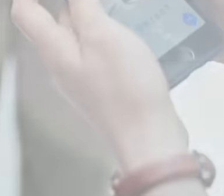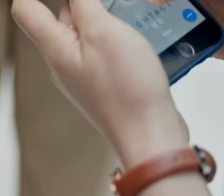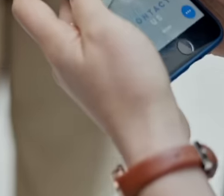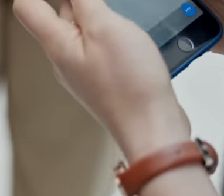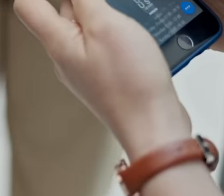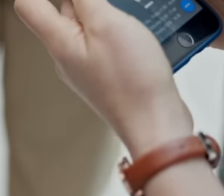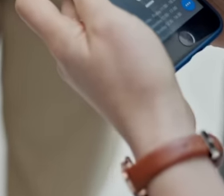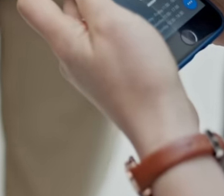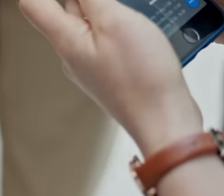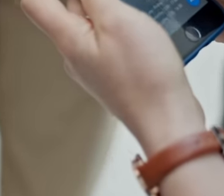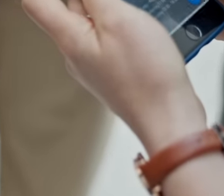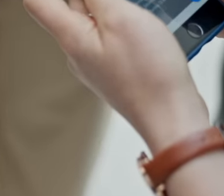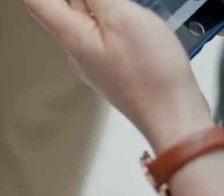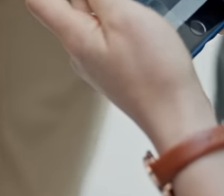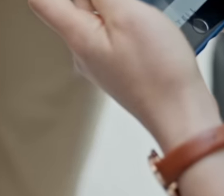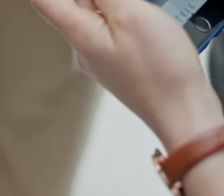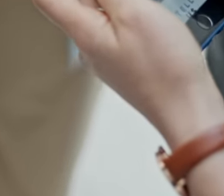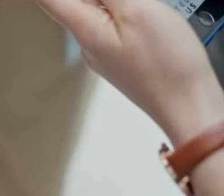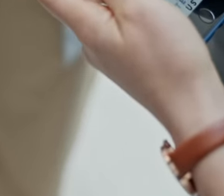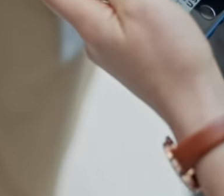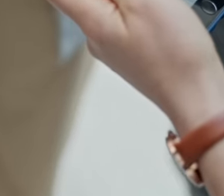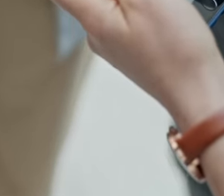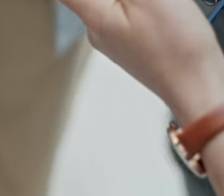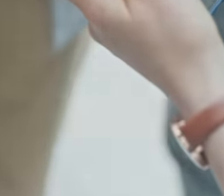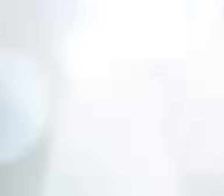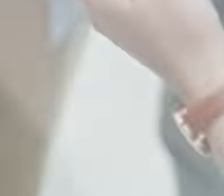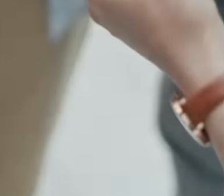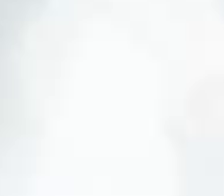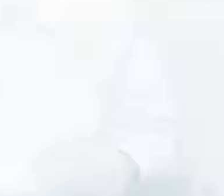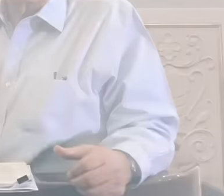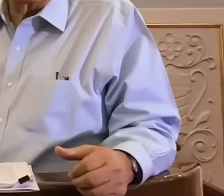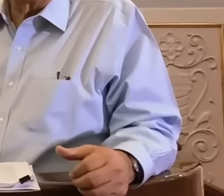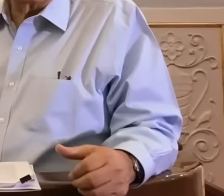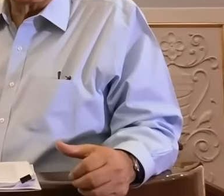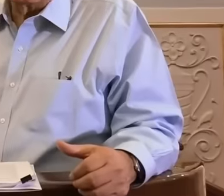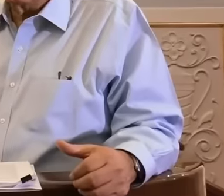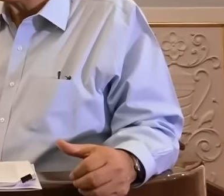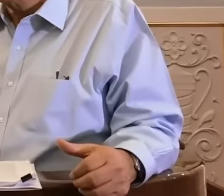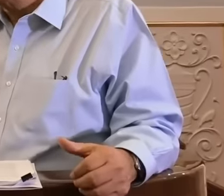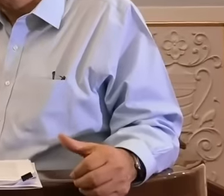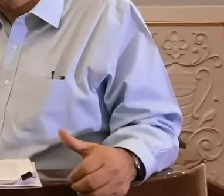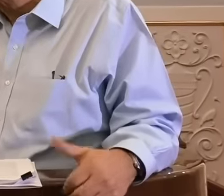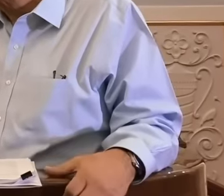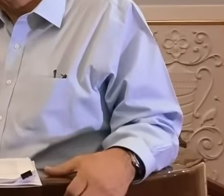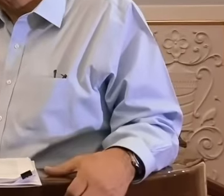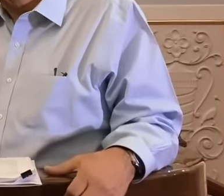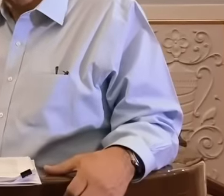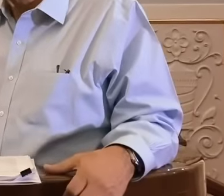and did a lot of damage to the Mexican people. In this light, President López Obrador